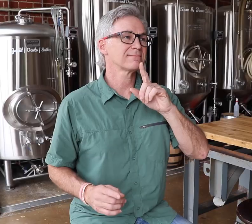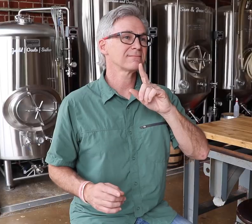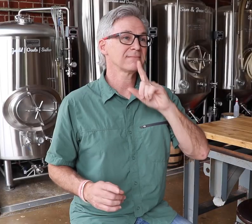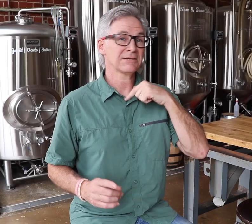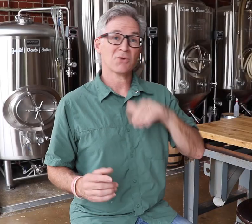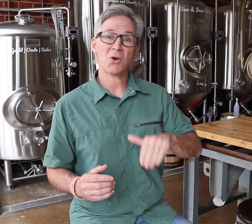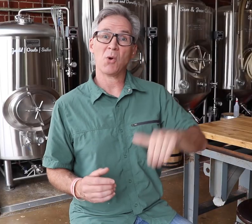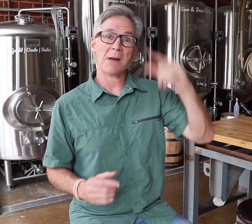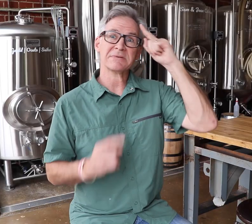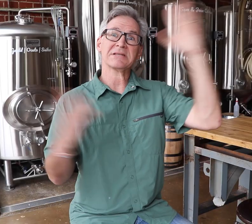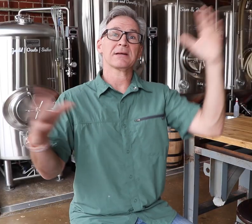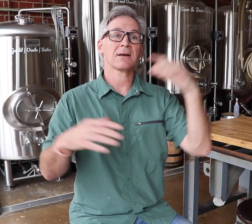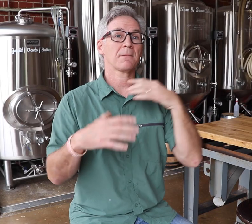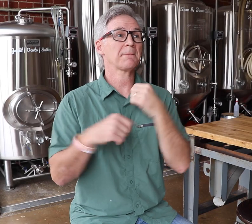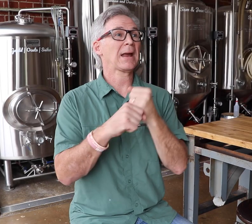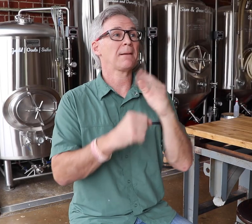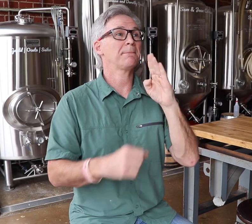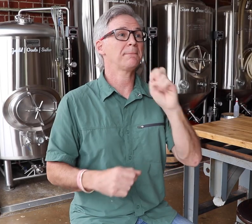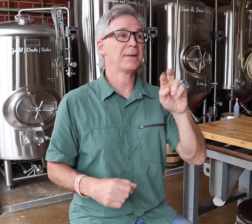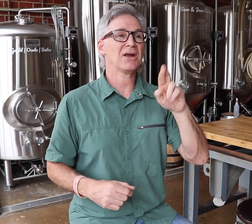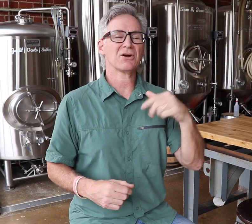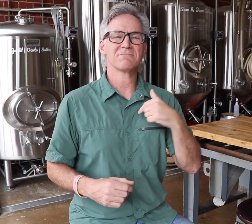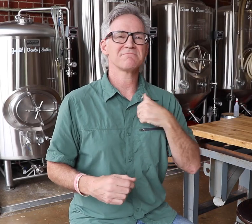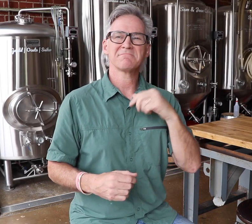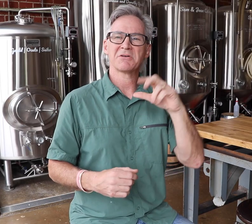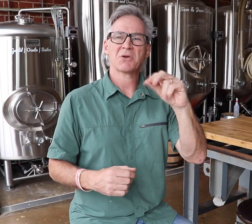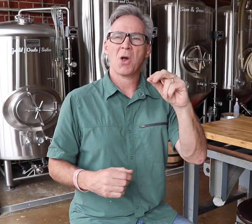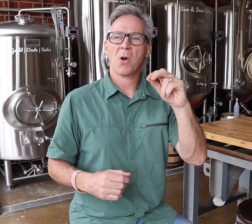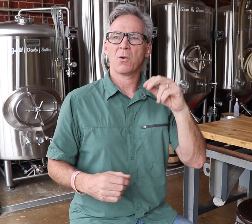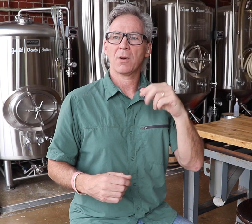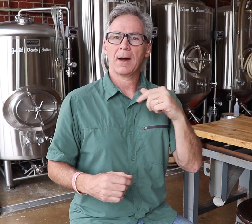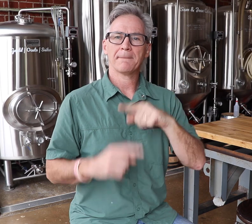I didn’t dream of being a brewer growing up,